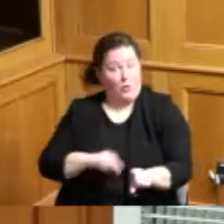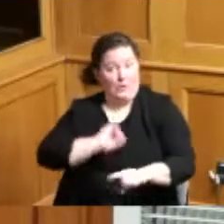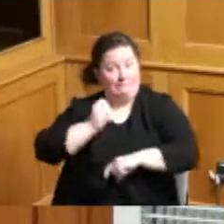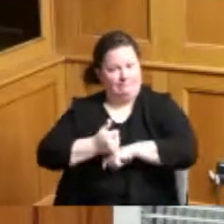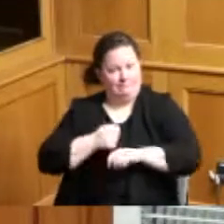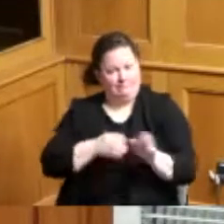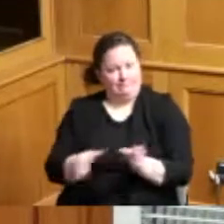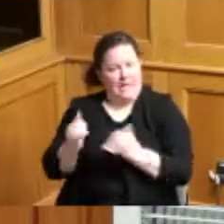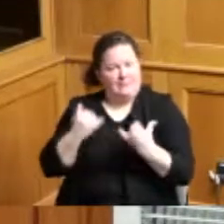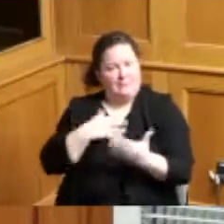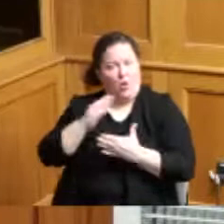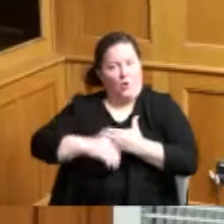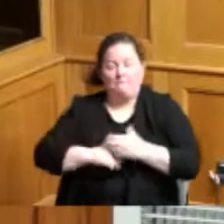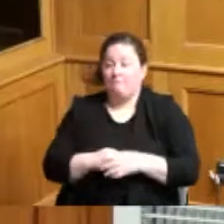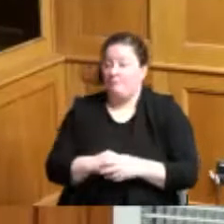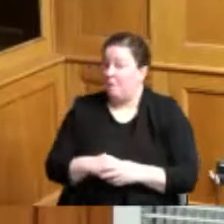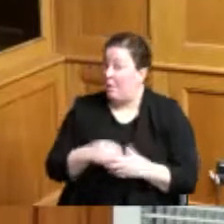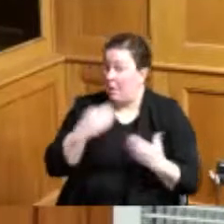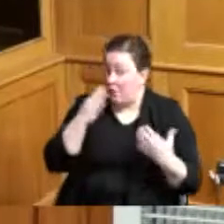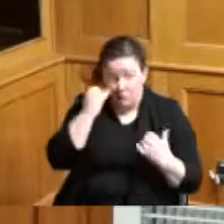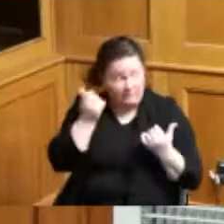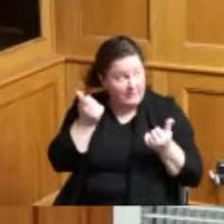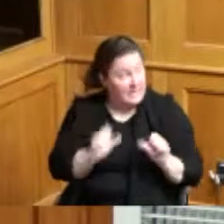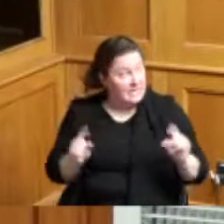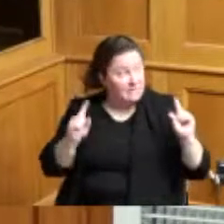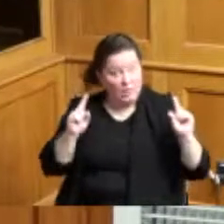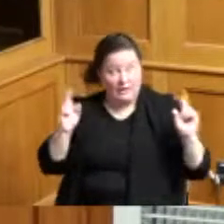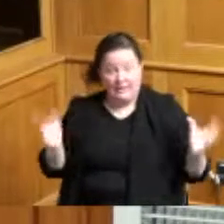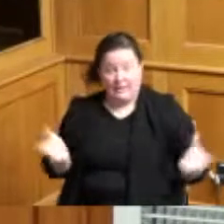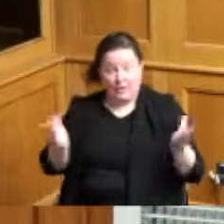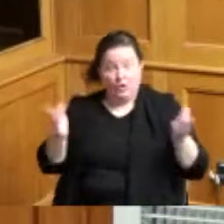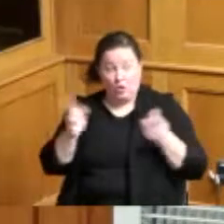and I'm I'm not sure if there's anybody here to make any comments and that's the purpose of